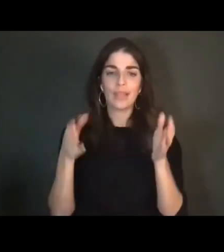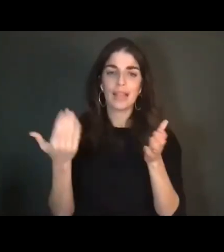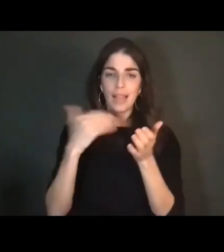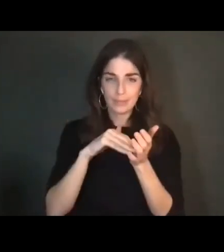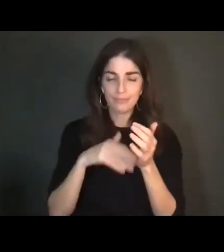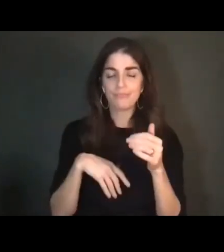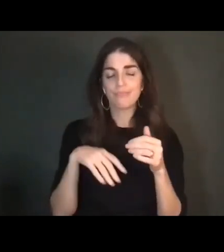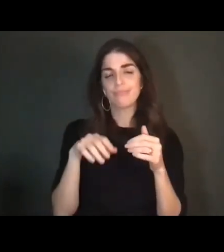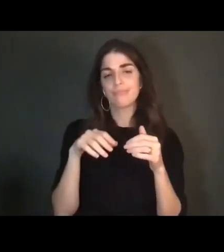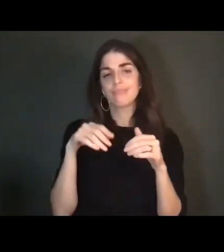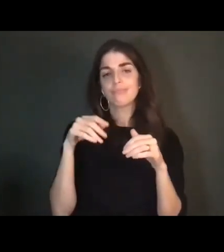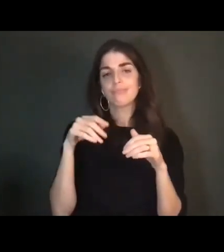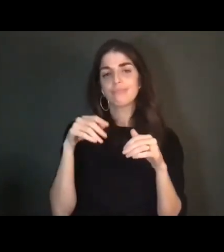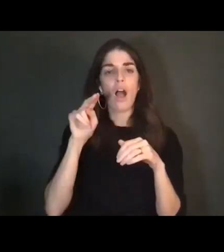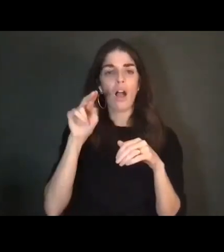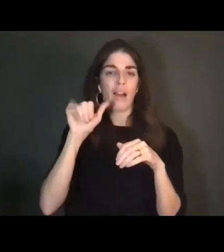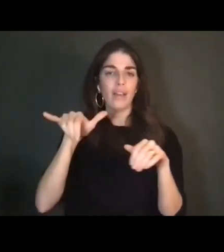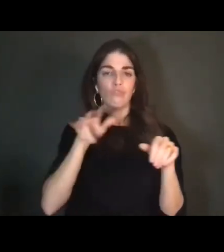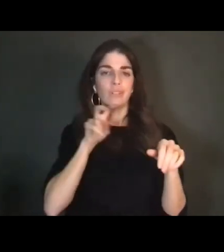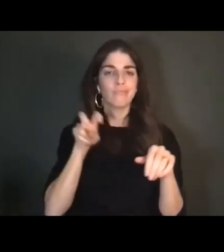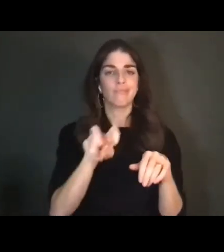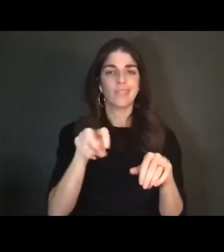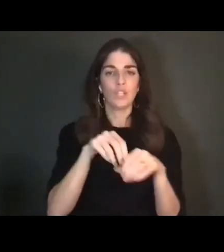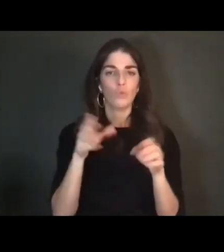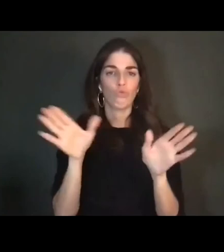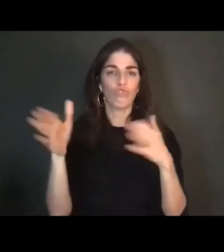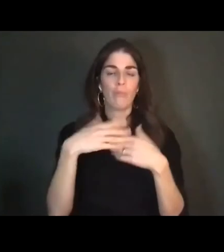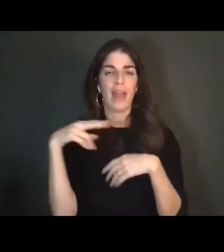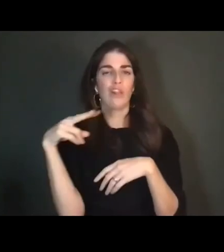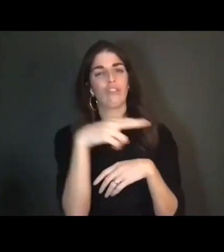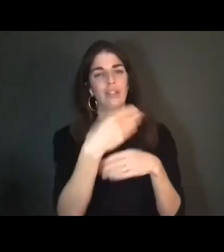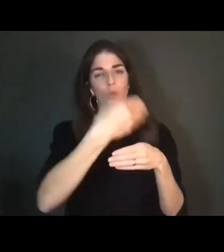as if looking out a large window. >> MEREDITH: I really like living on the first